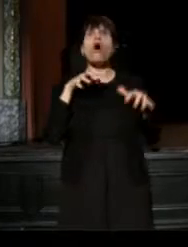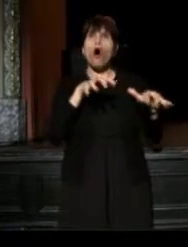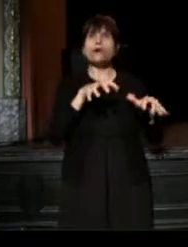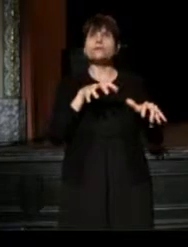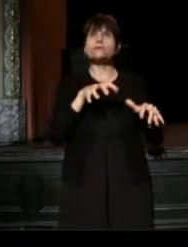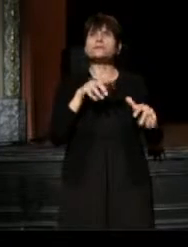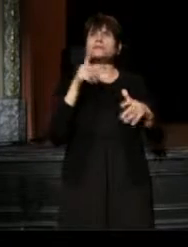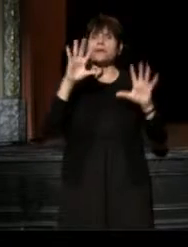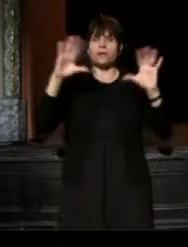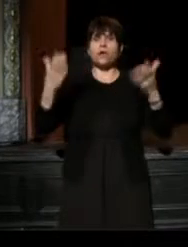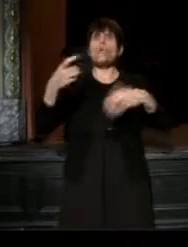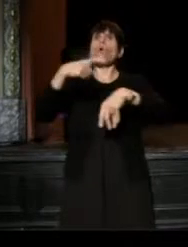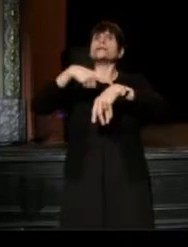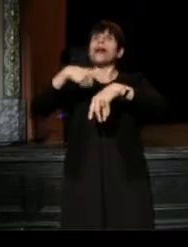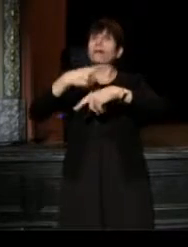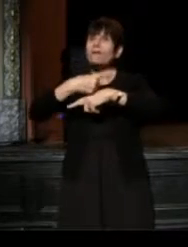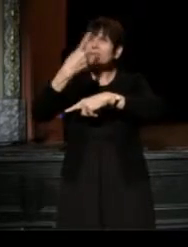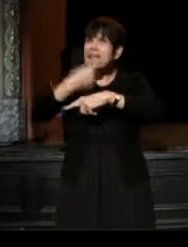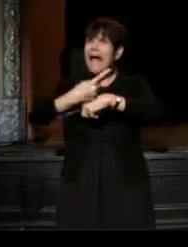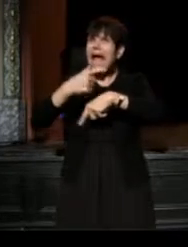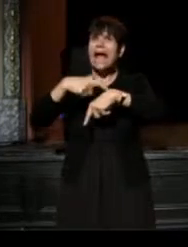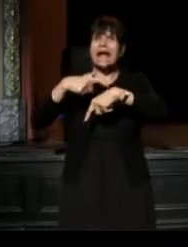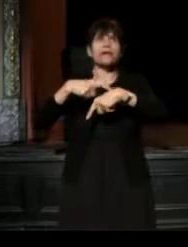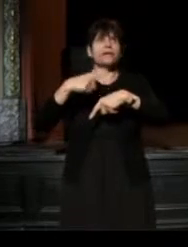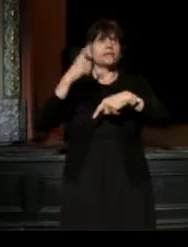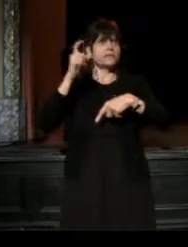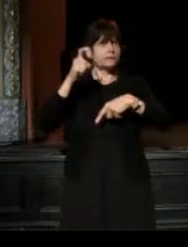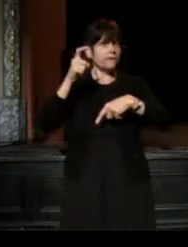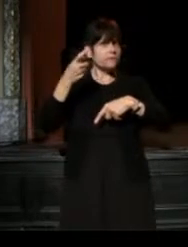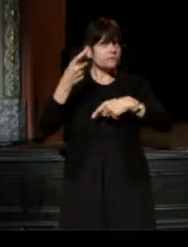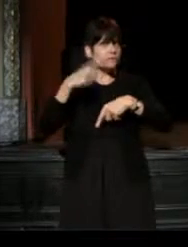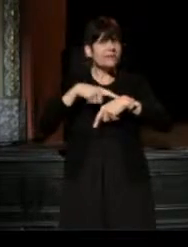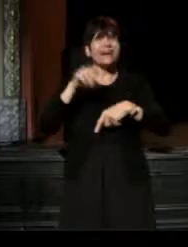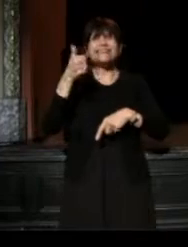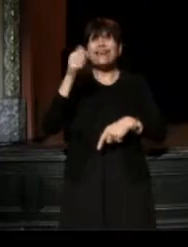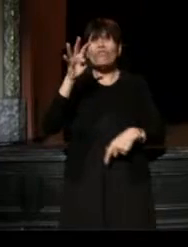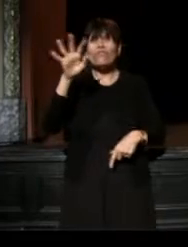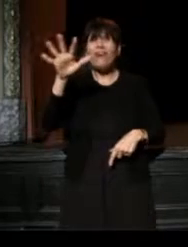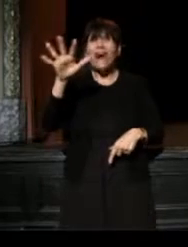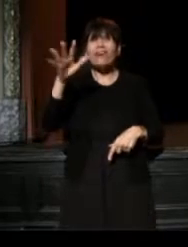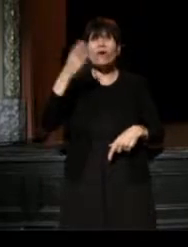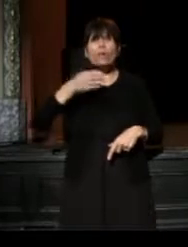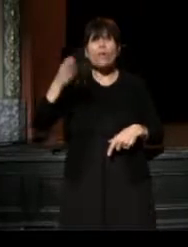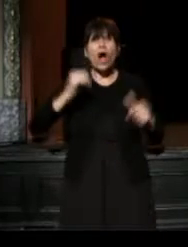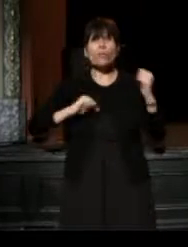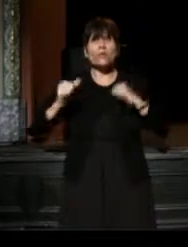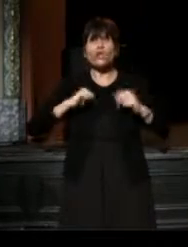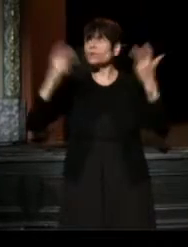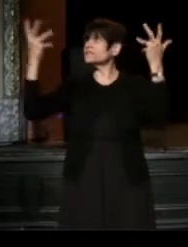is what time of day does it happen. It doesn't have to be an p.m. So we said, 10.45, the Broadway shows are coming out,